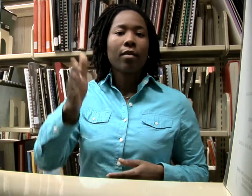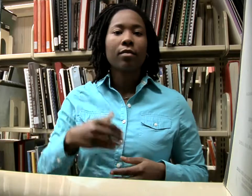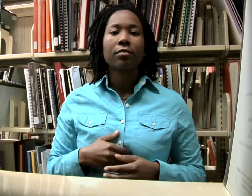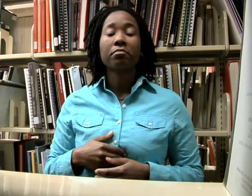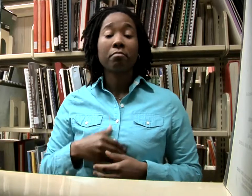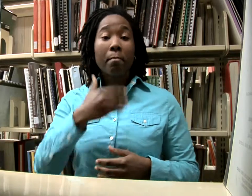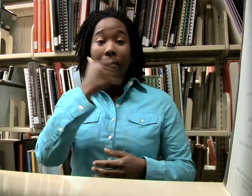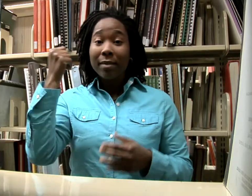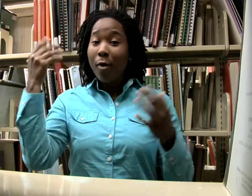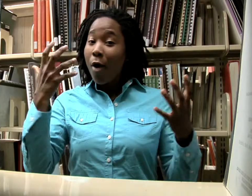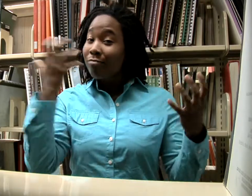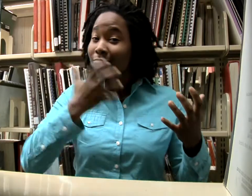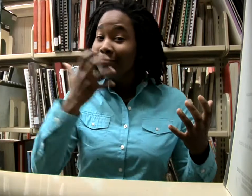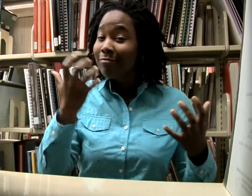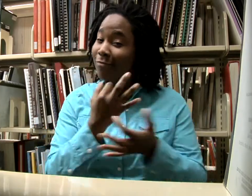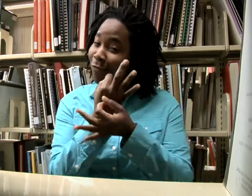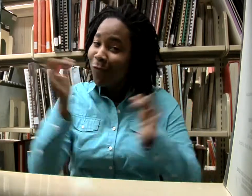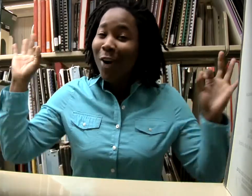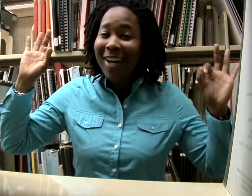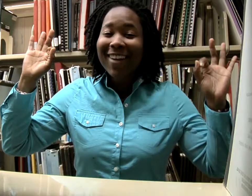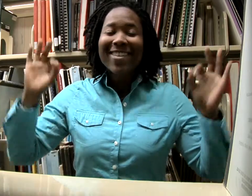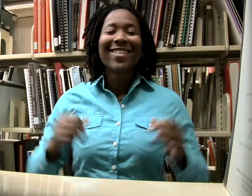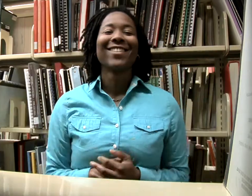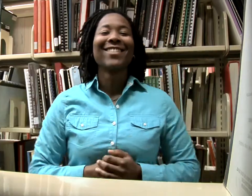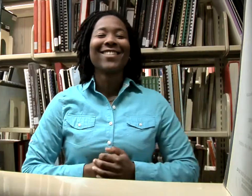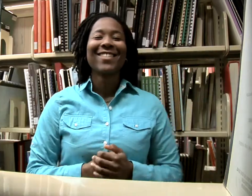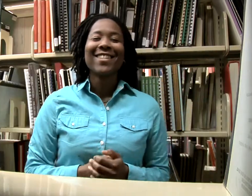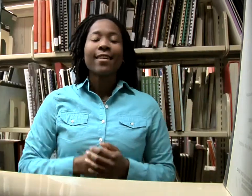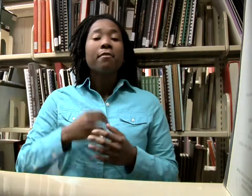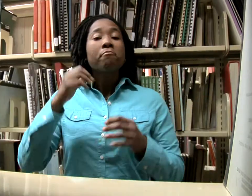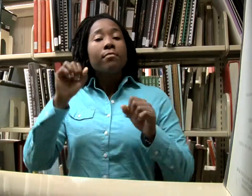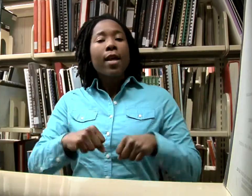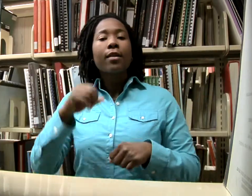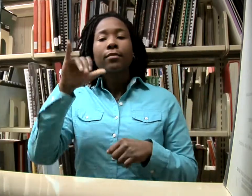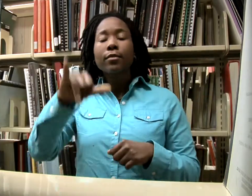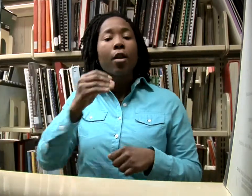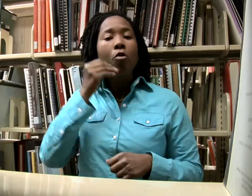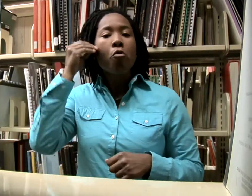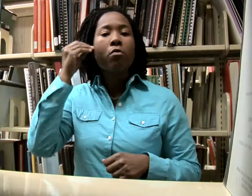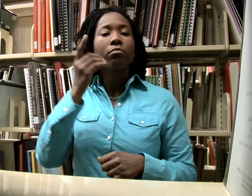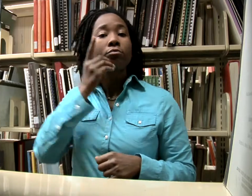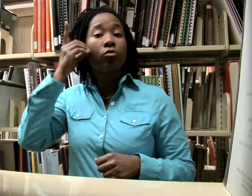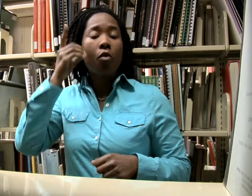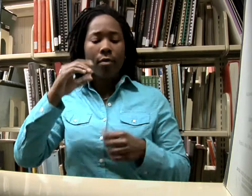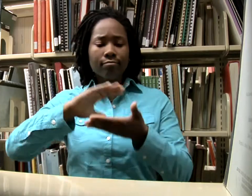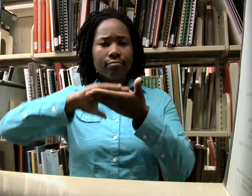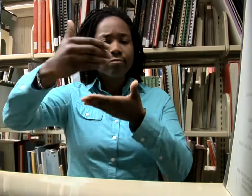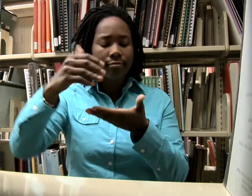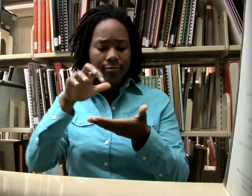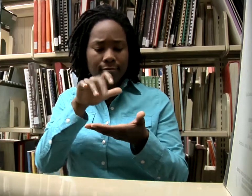another school will, and the best part is - its free! You can be home and look for something